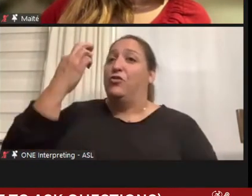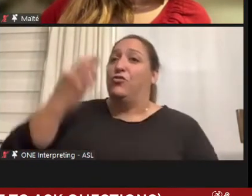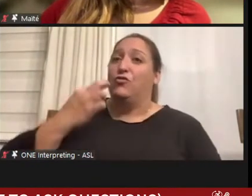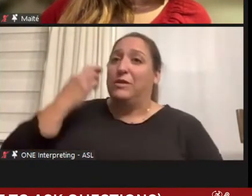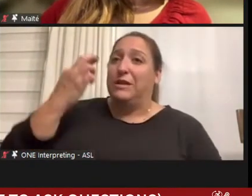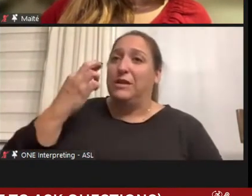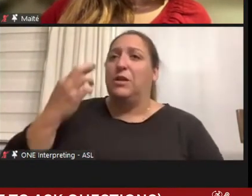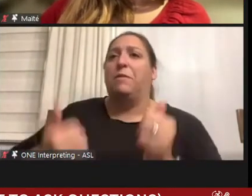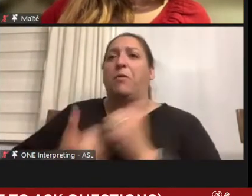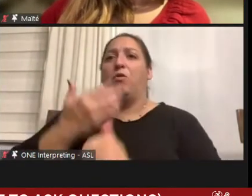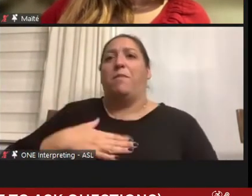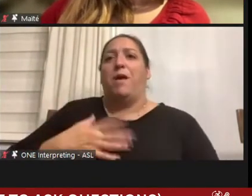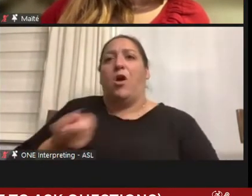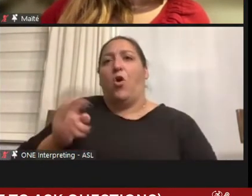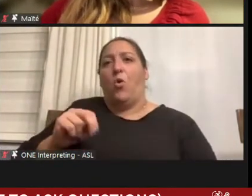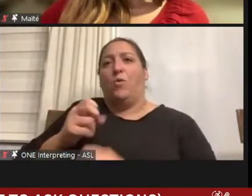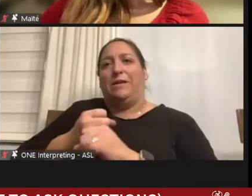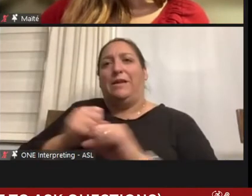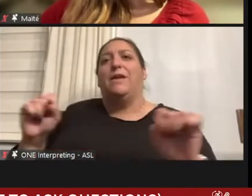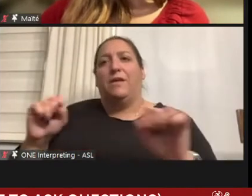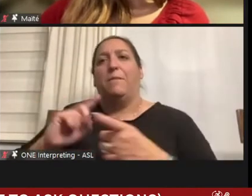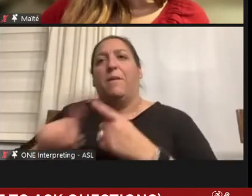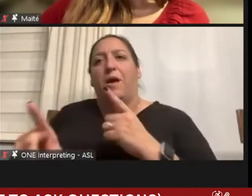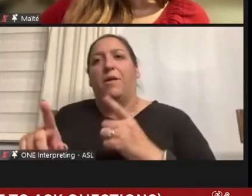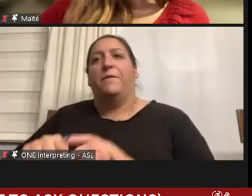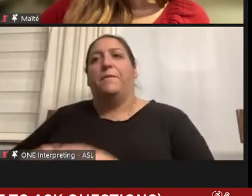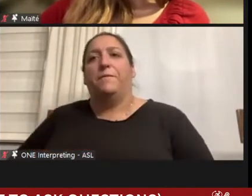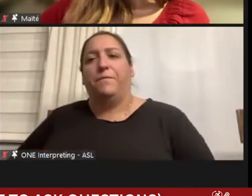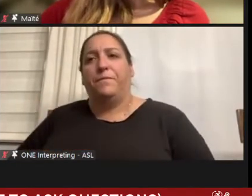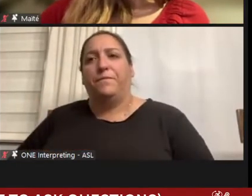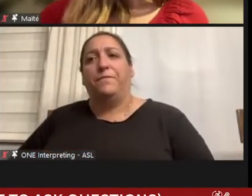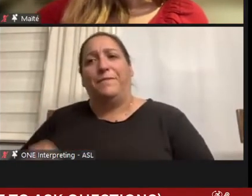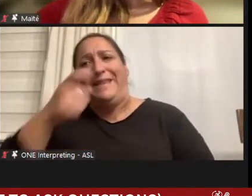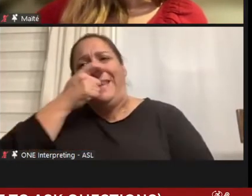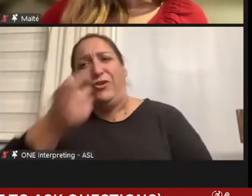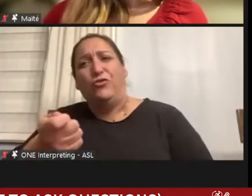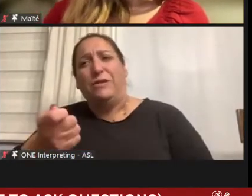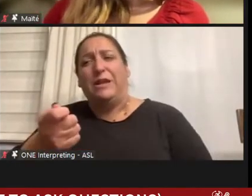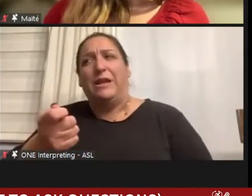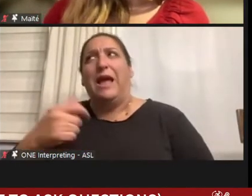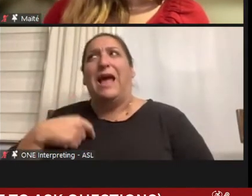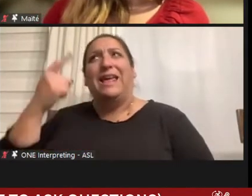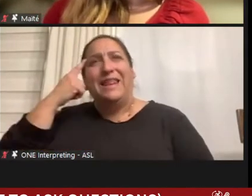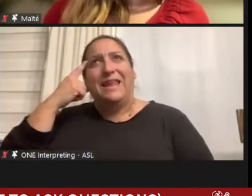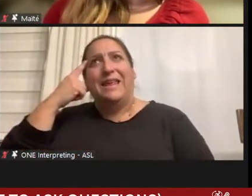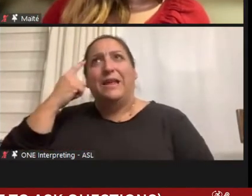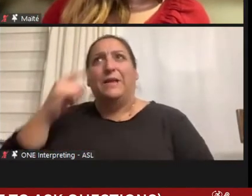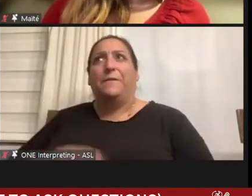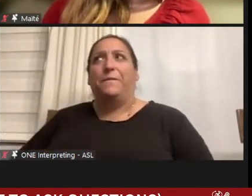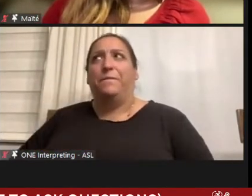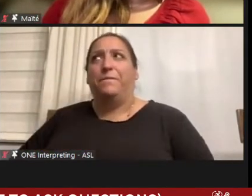safety. And so it's an interesting thing. I think from a perspective of we need the